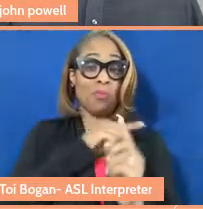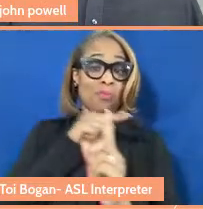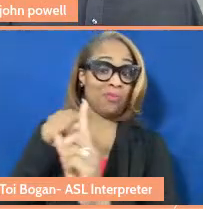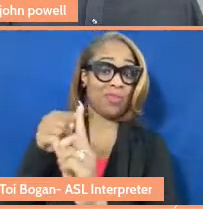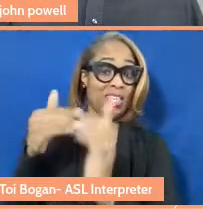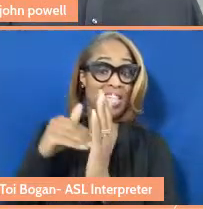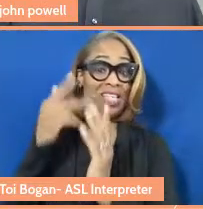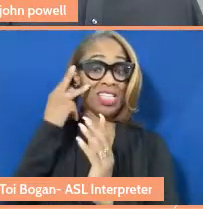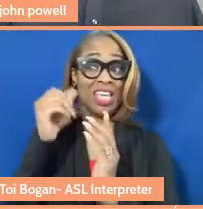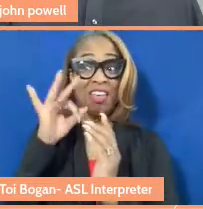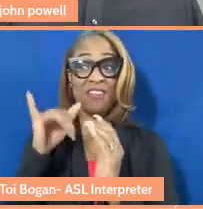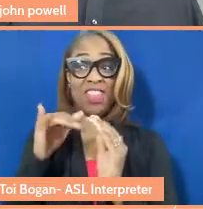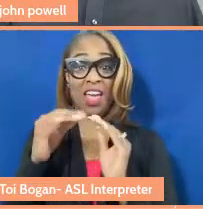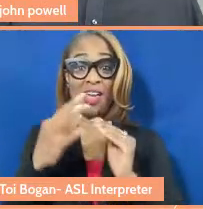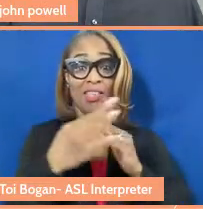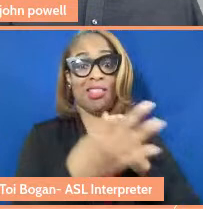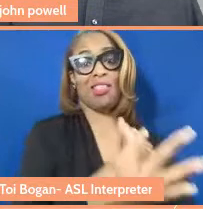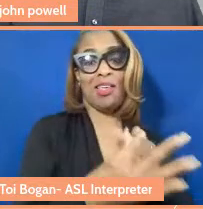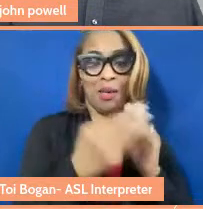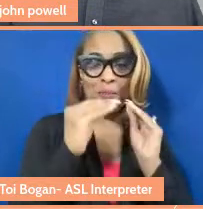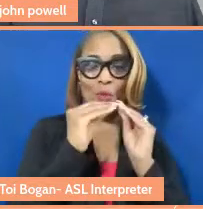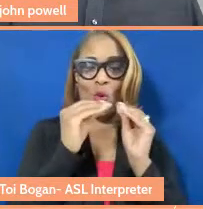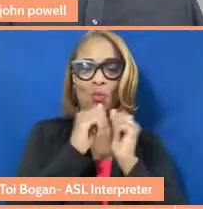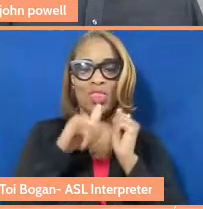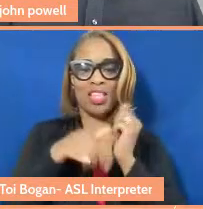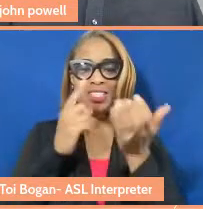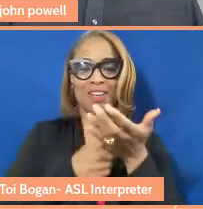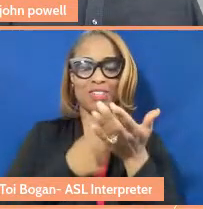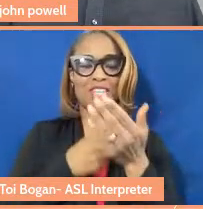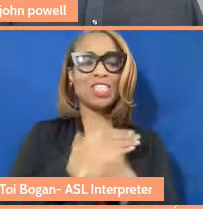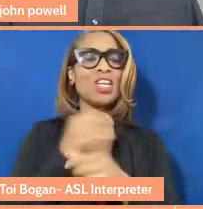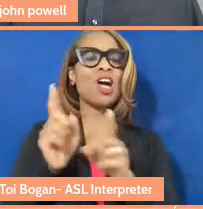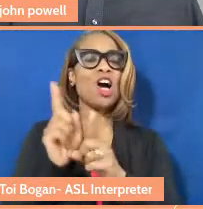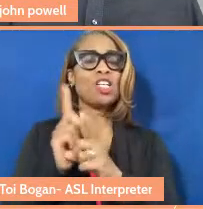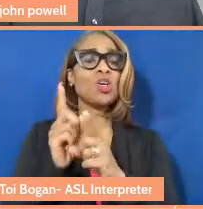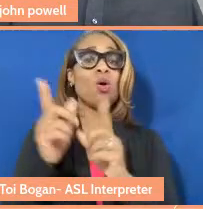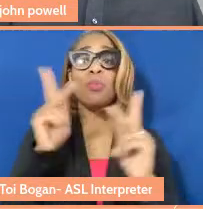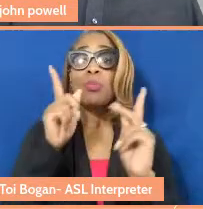this conversation, then move in. And I'll also prompt folks who are listening in. If you'd like